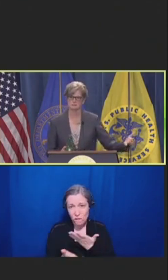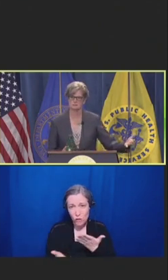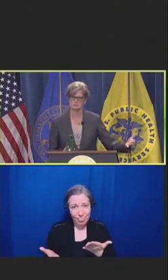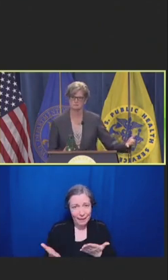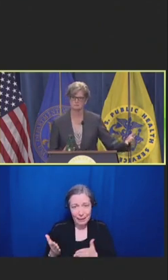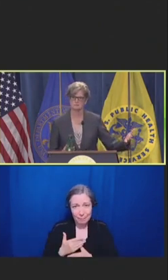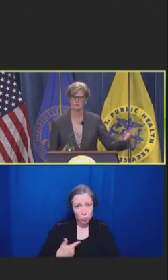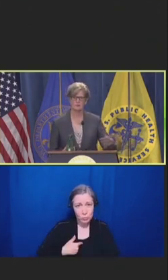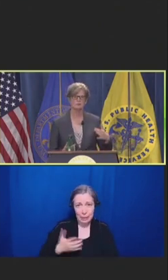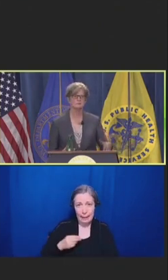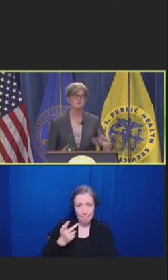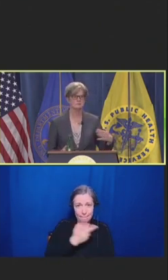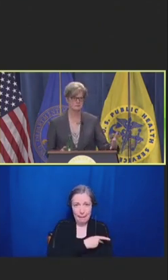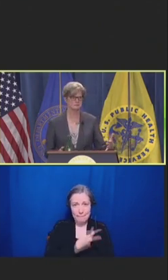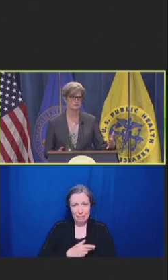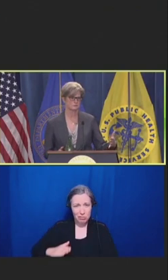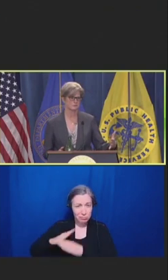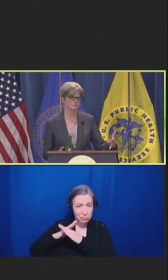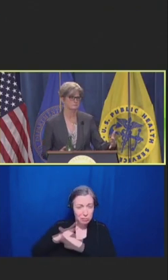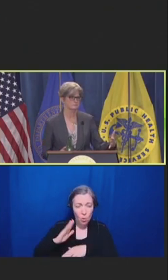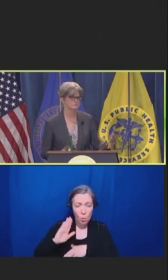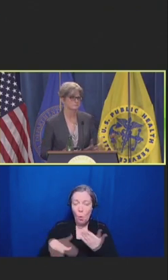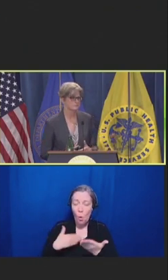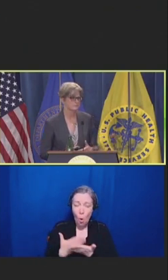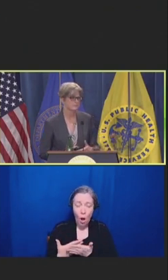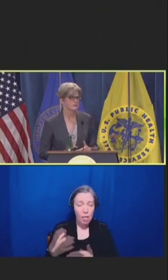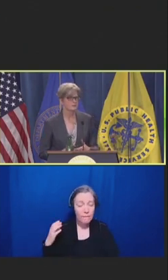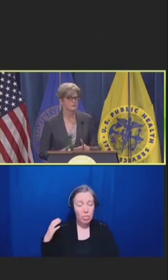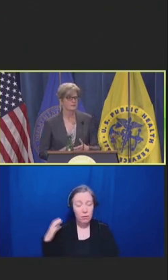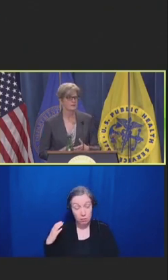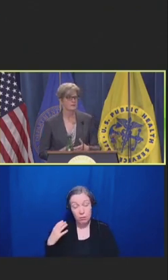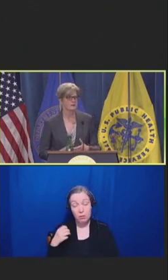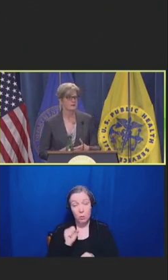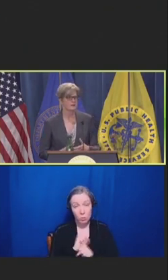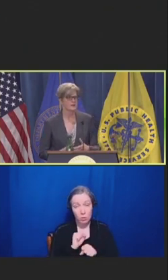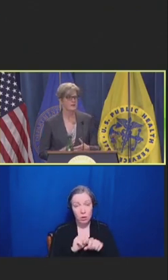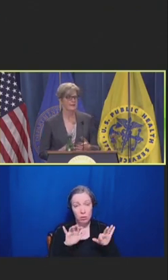patient, all of the administrative burden."